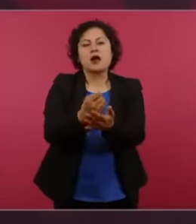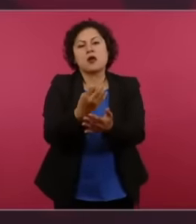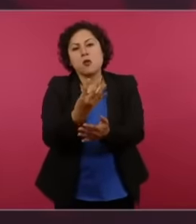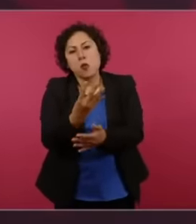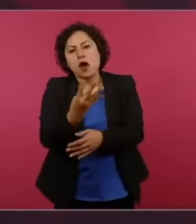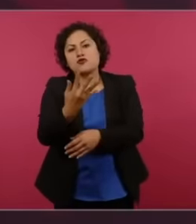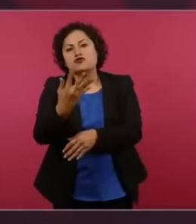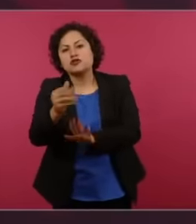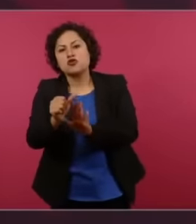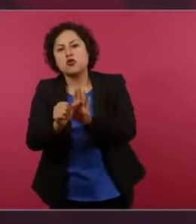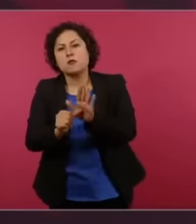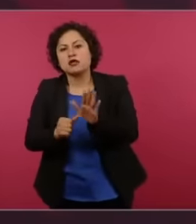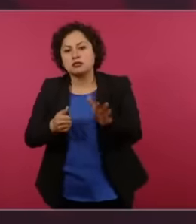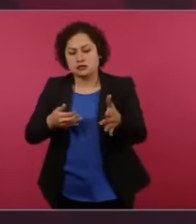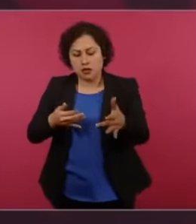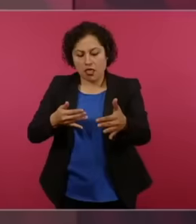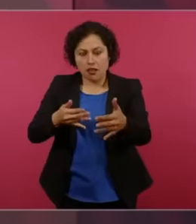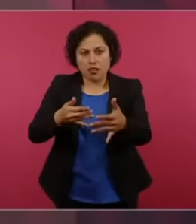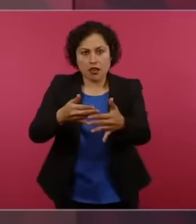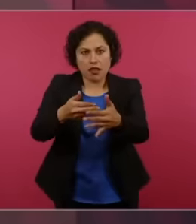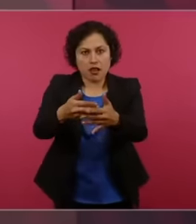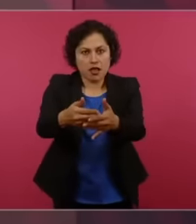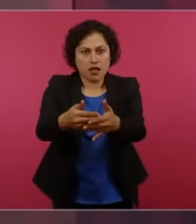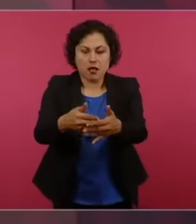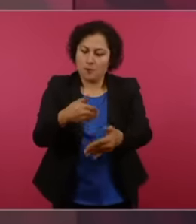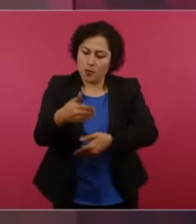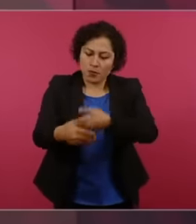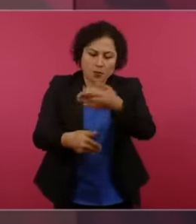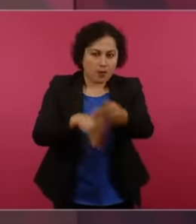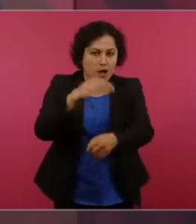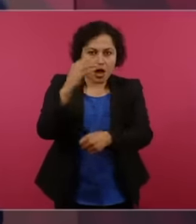process ends